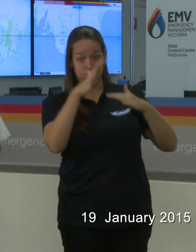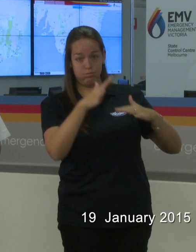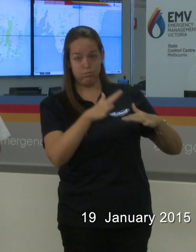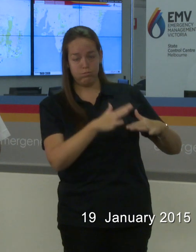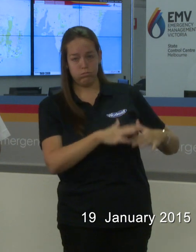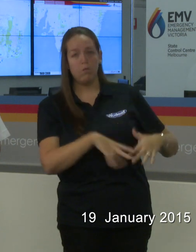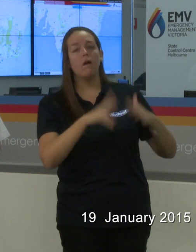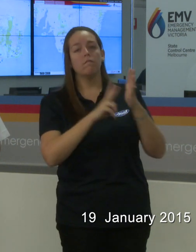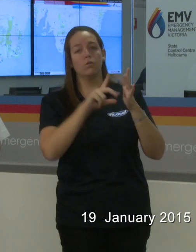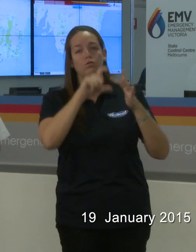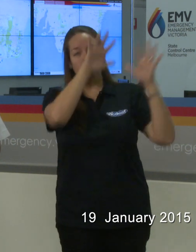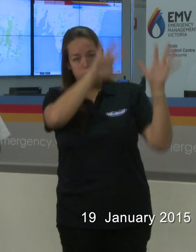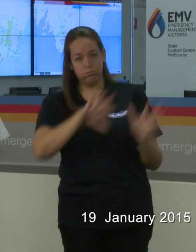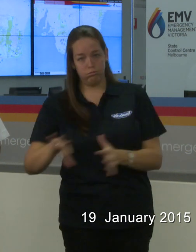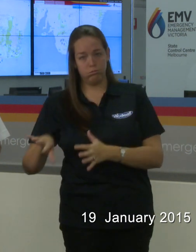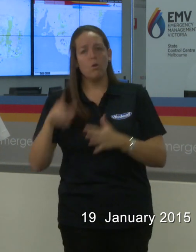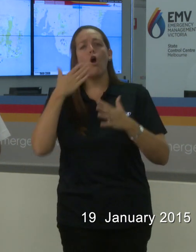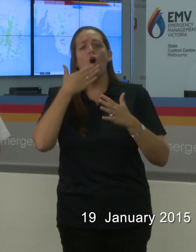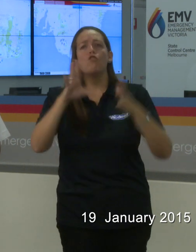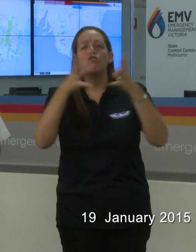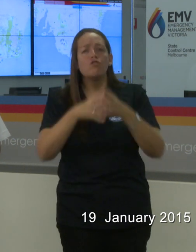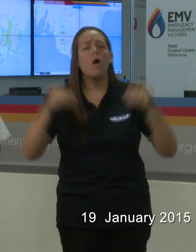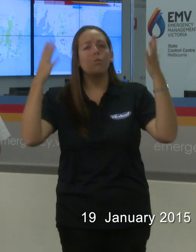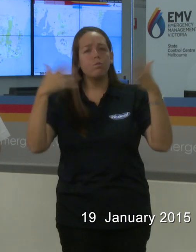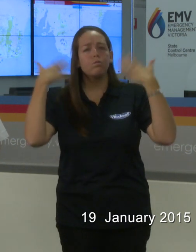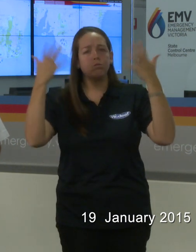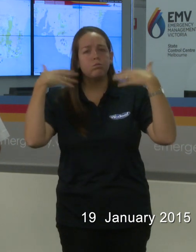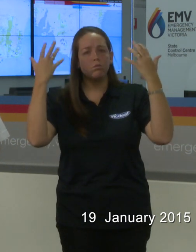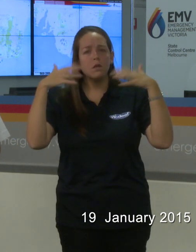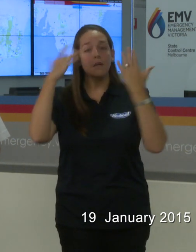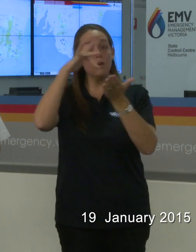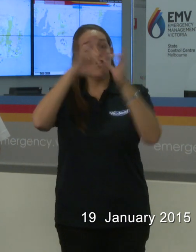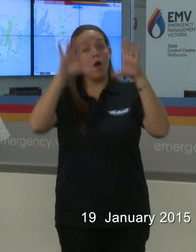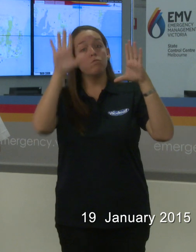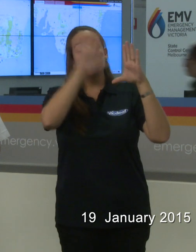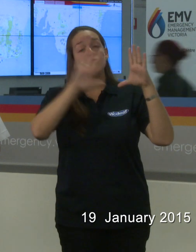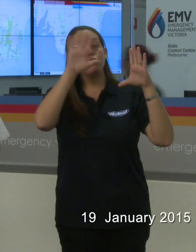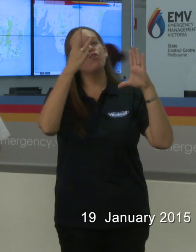dry windy weather. At the moment central Australia is in the mid-thirties so it's not high, it needs